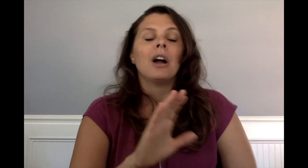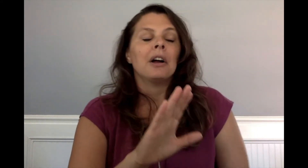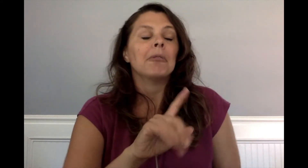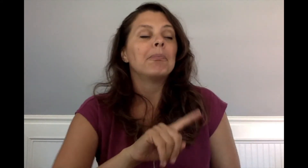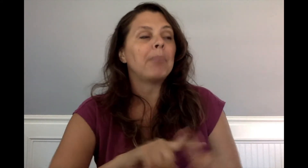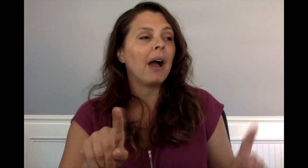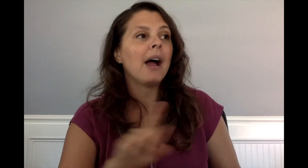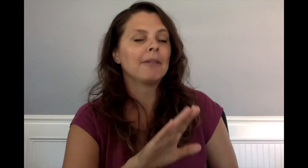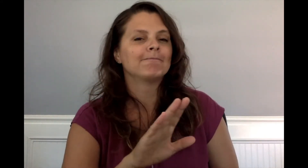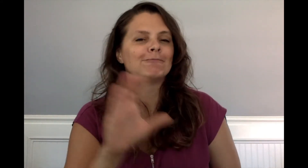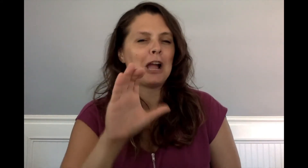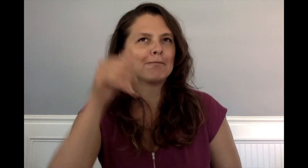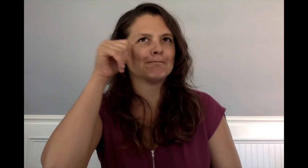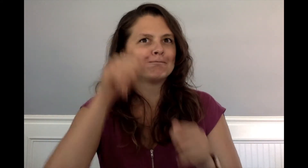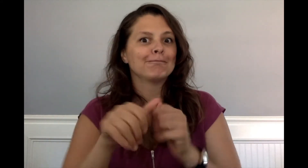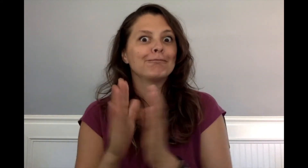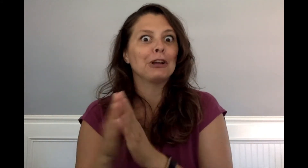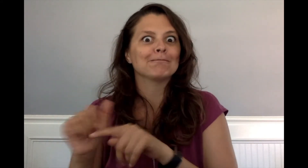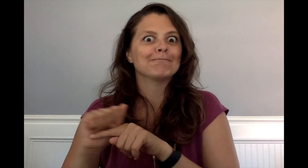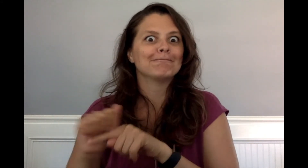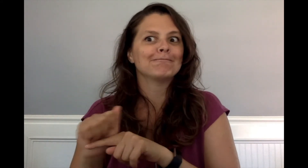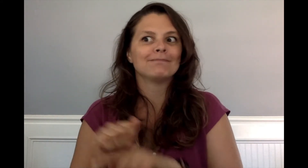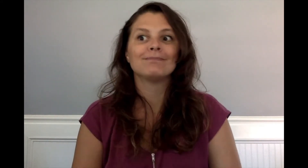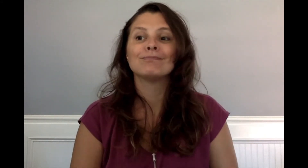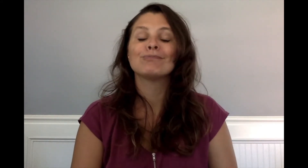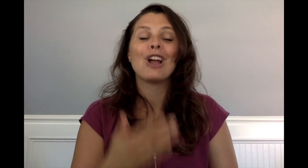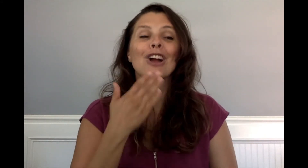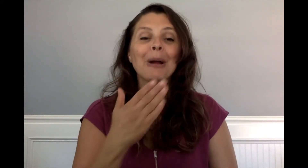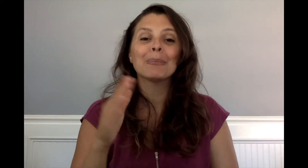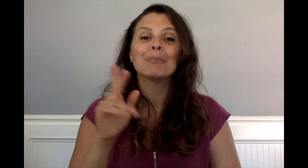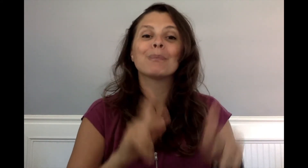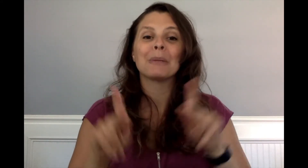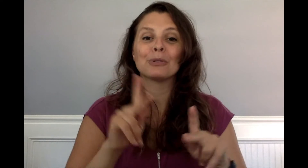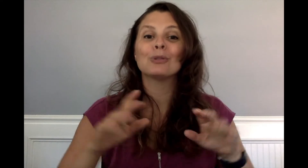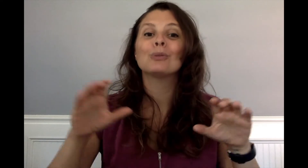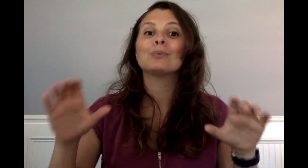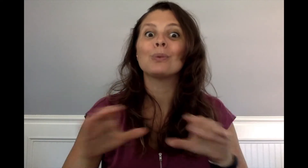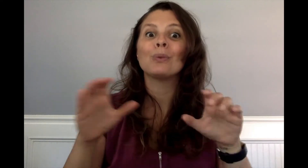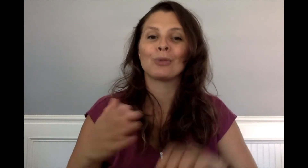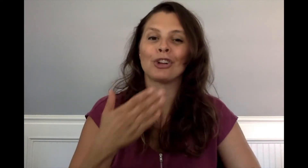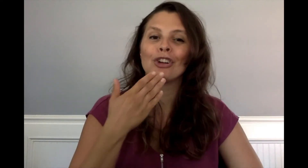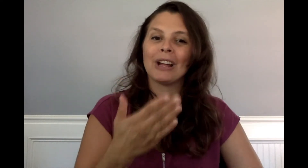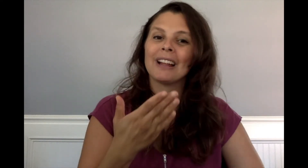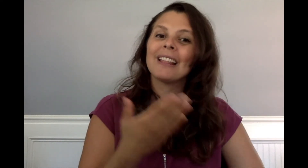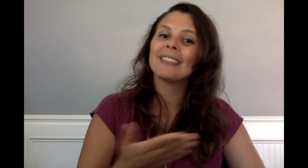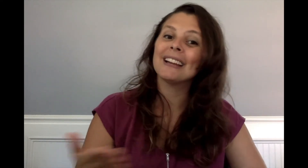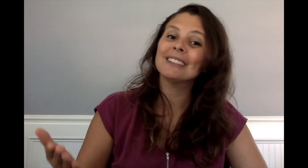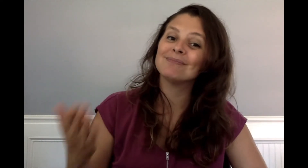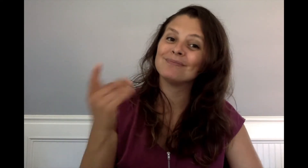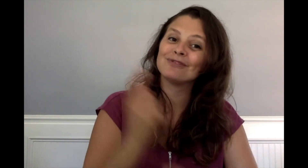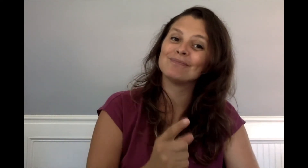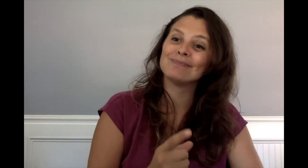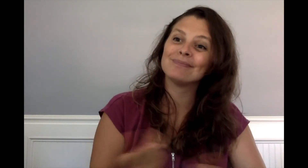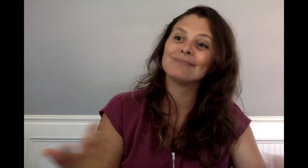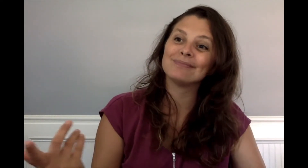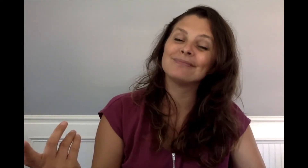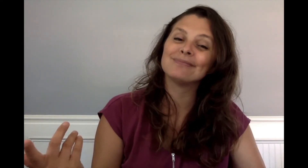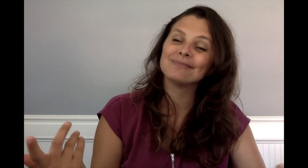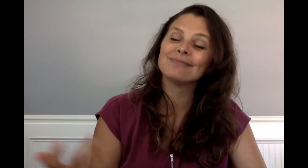"But," Charlie signed, using what he learned from his ASL book, "good people do good things."